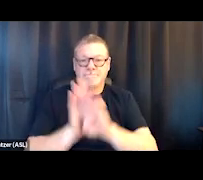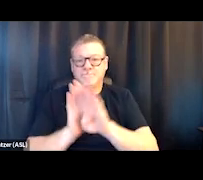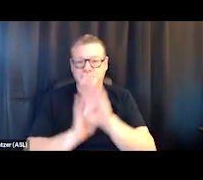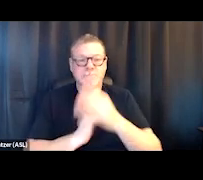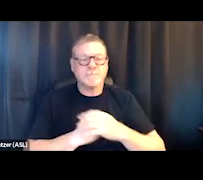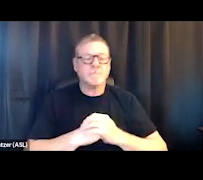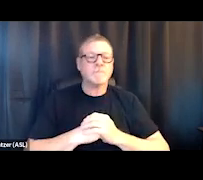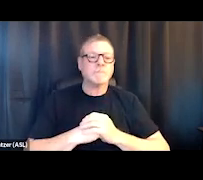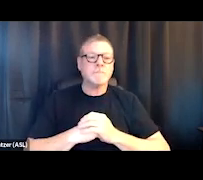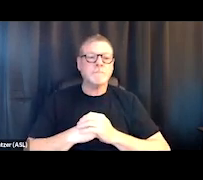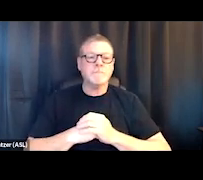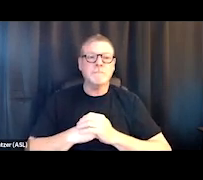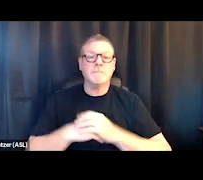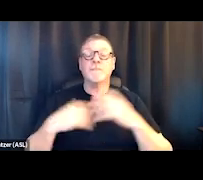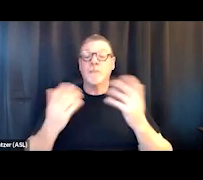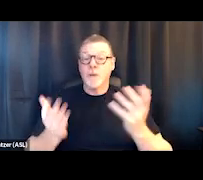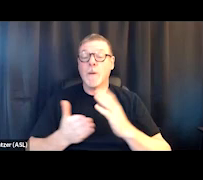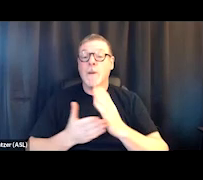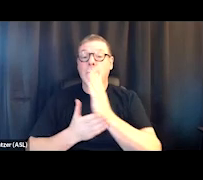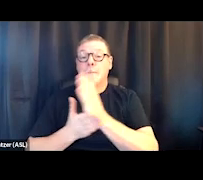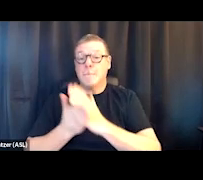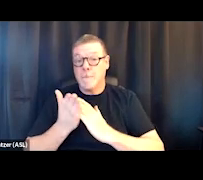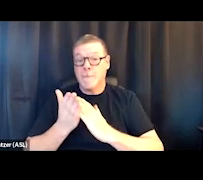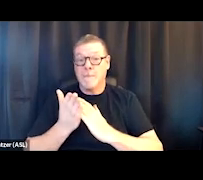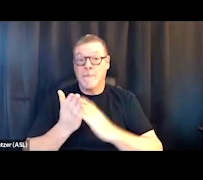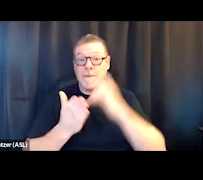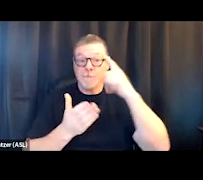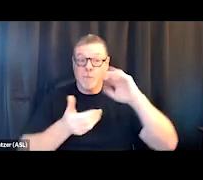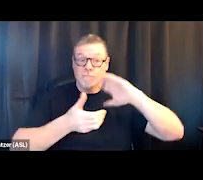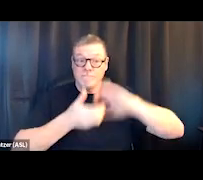And so part of partnership for me sometimes is